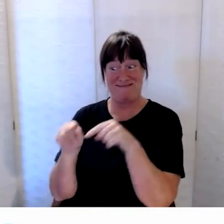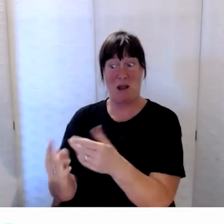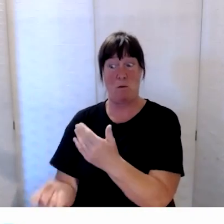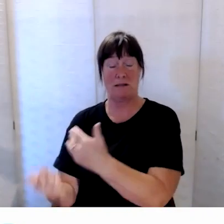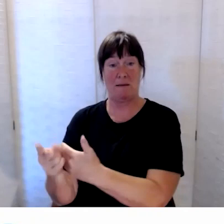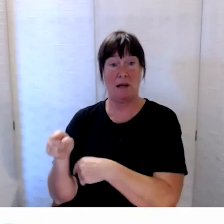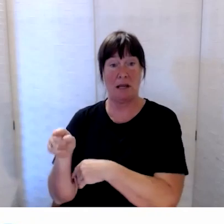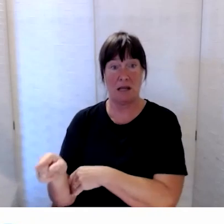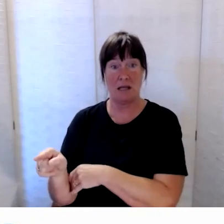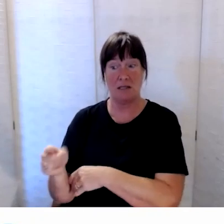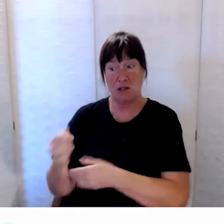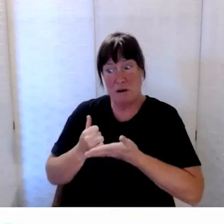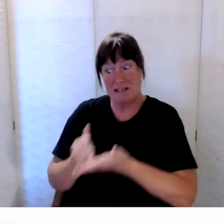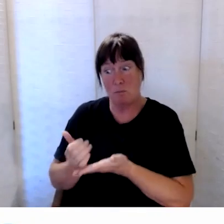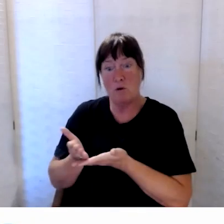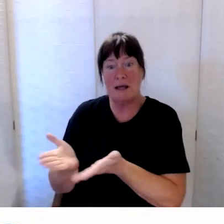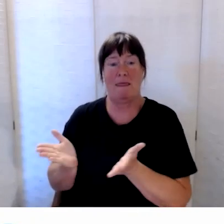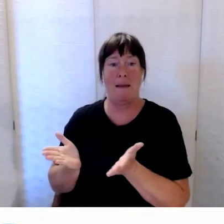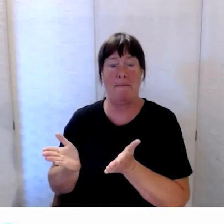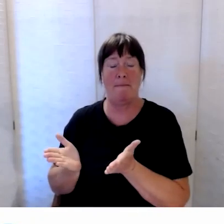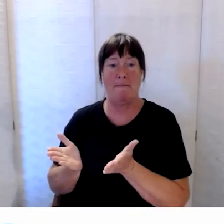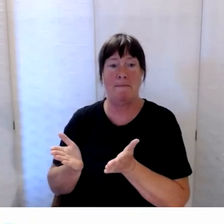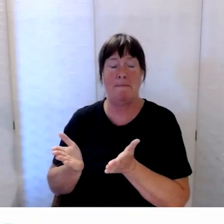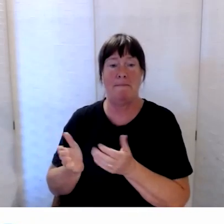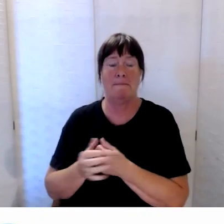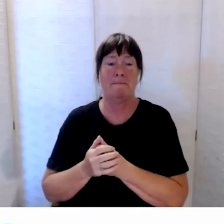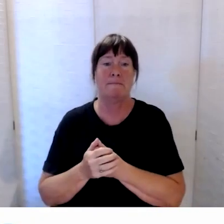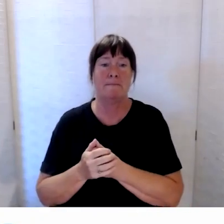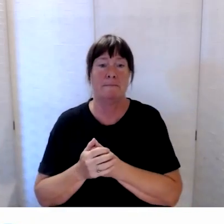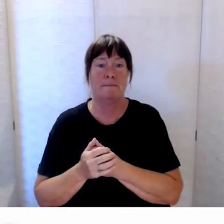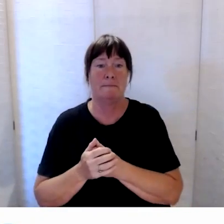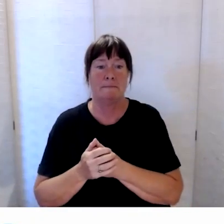and making sure that through the Community Support Package,